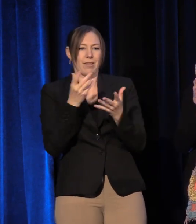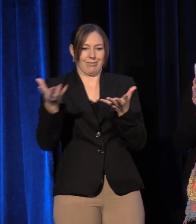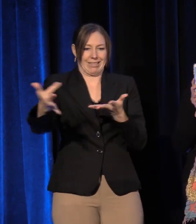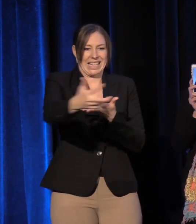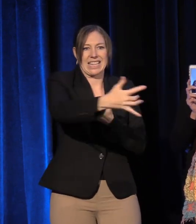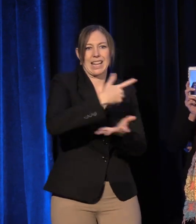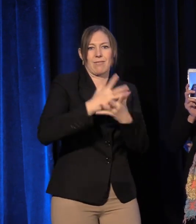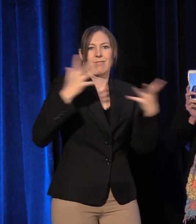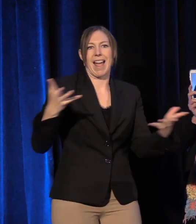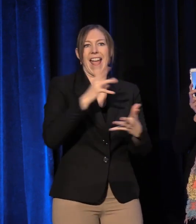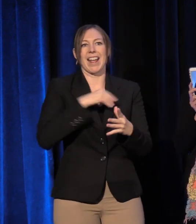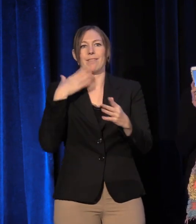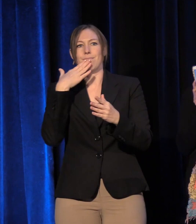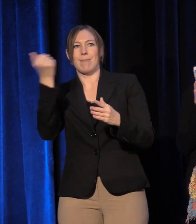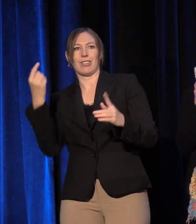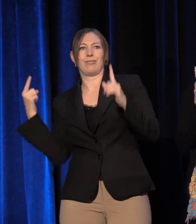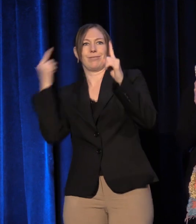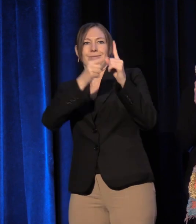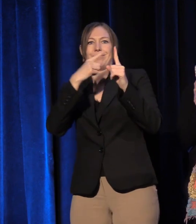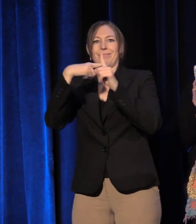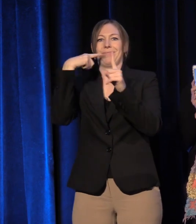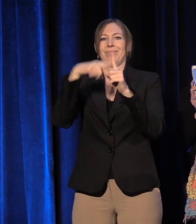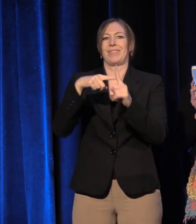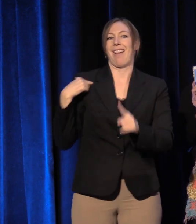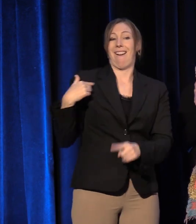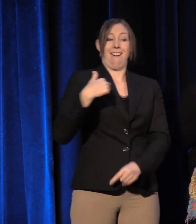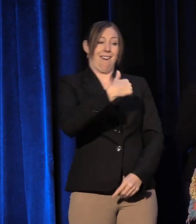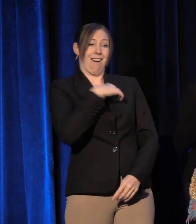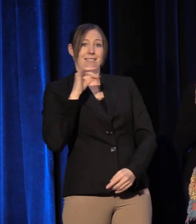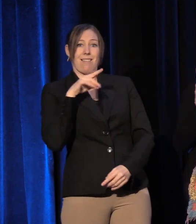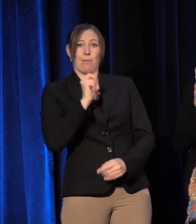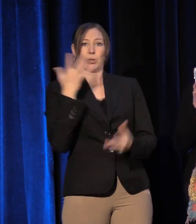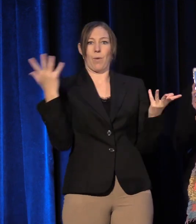Our Commons is an open think-tank and brain trust of intergenerational practitioners.